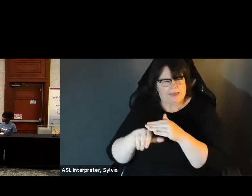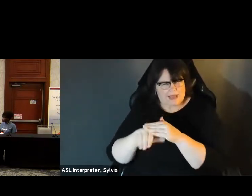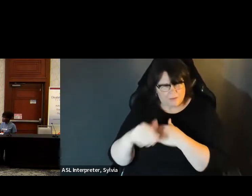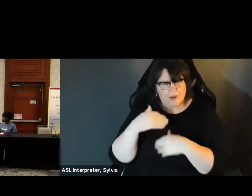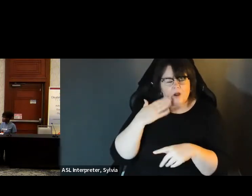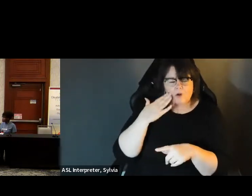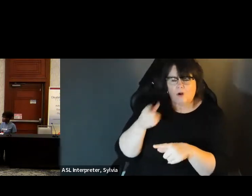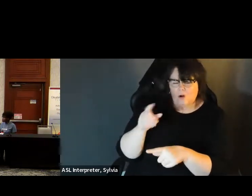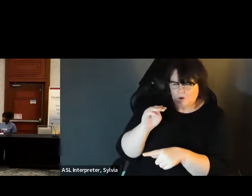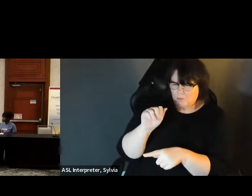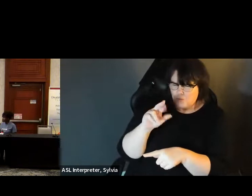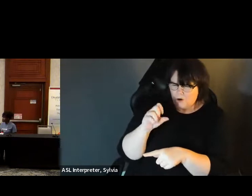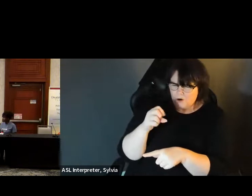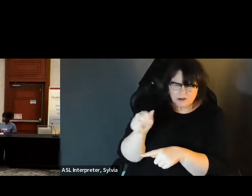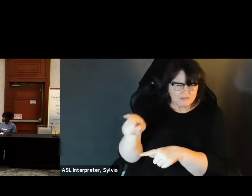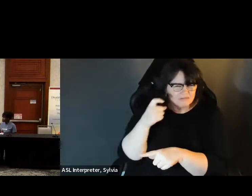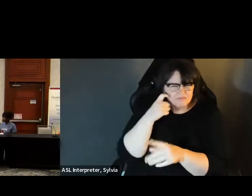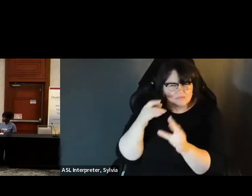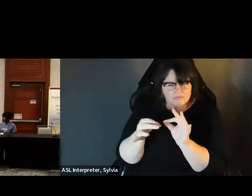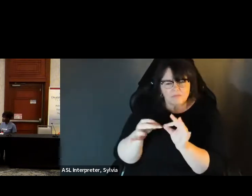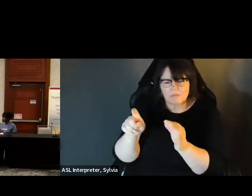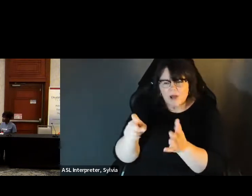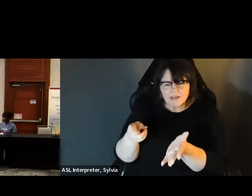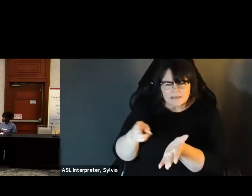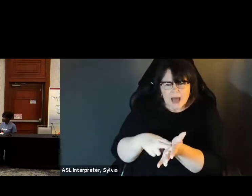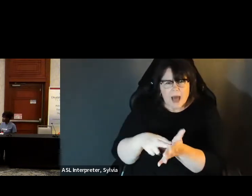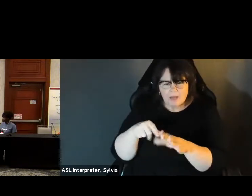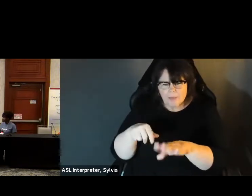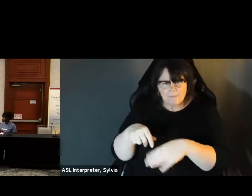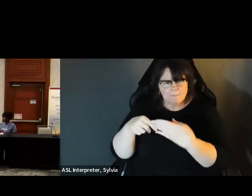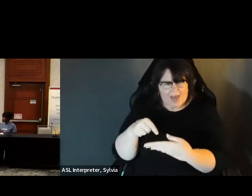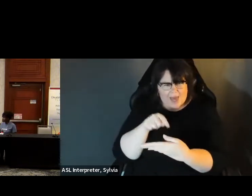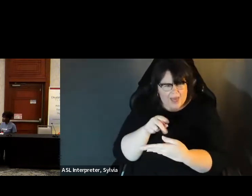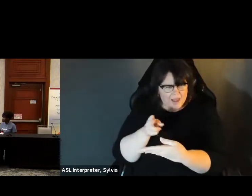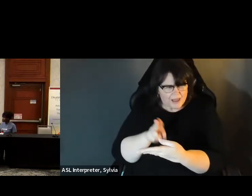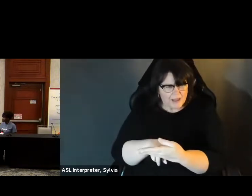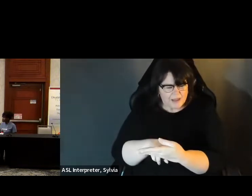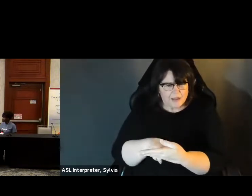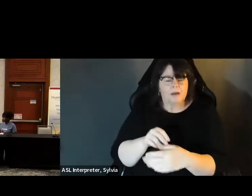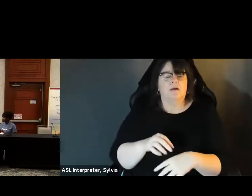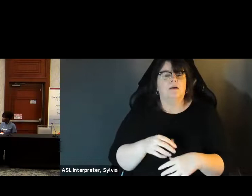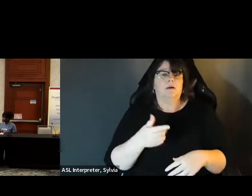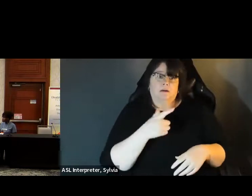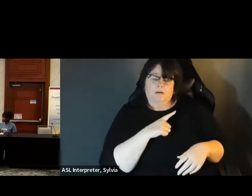will I know that Marcia mentioned signing the back of it. that's a very This is Doug Hall. That is a very good point.